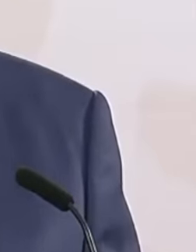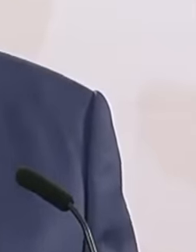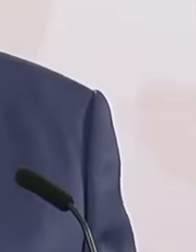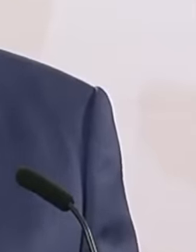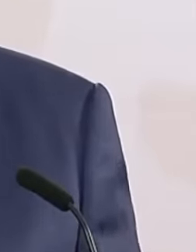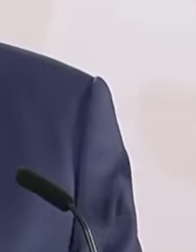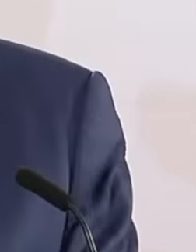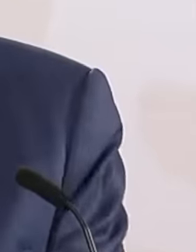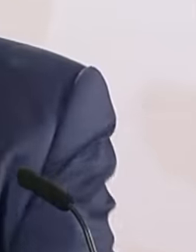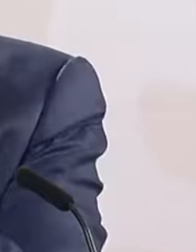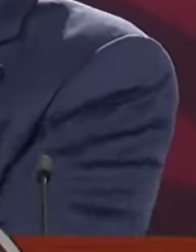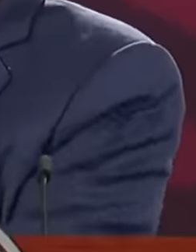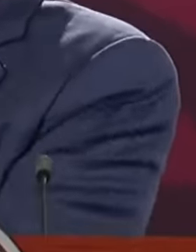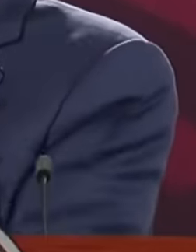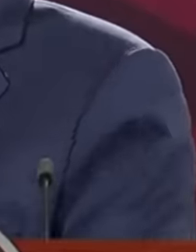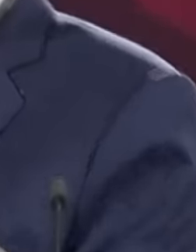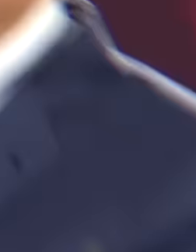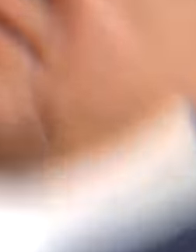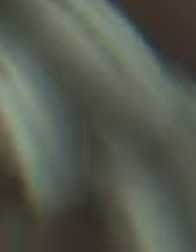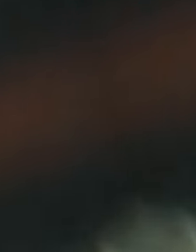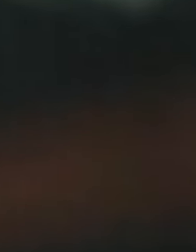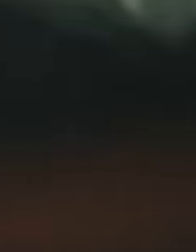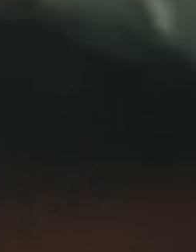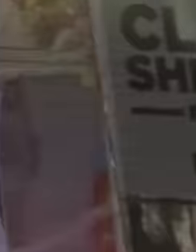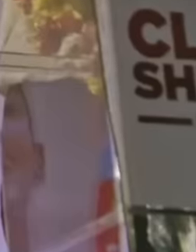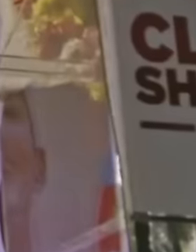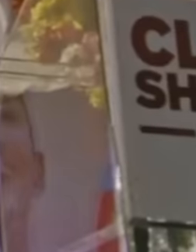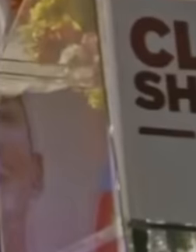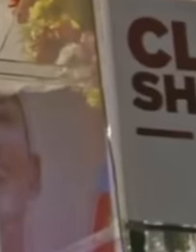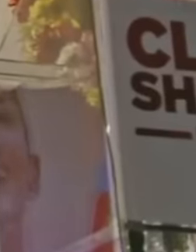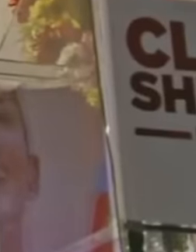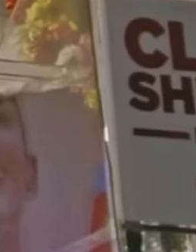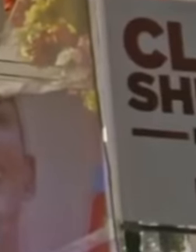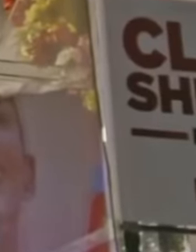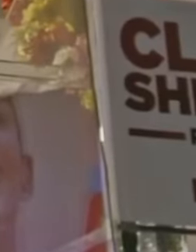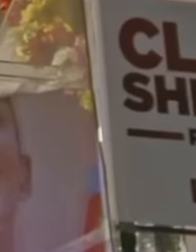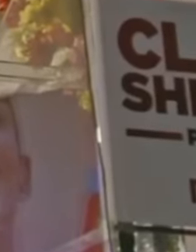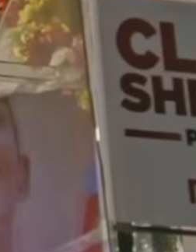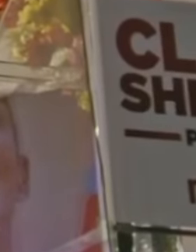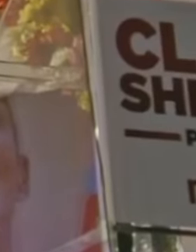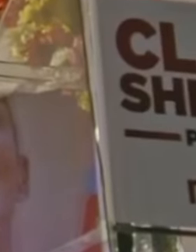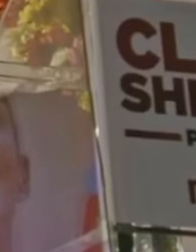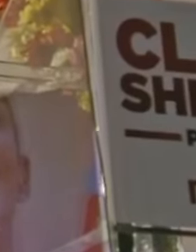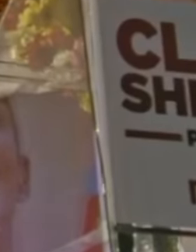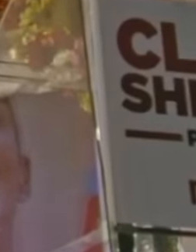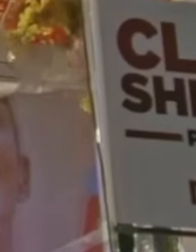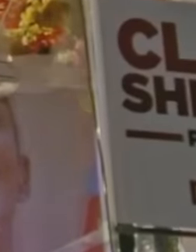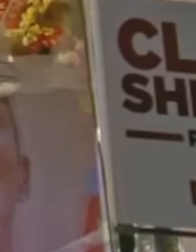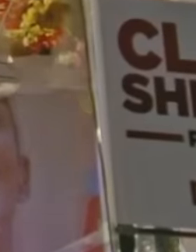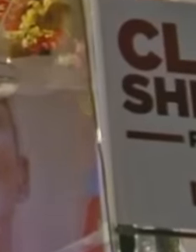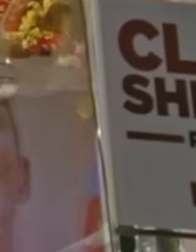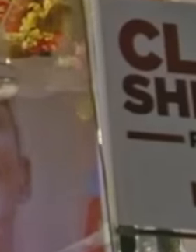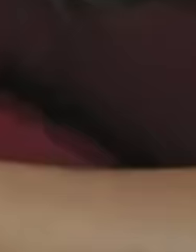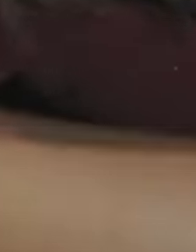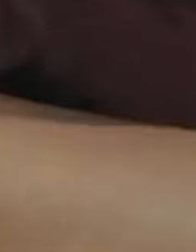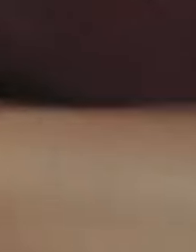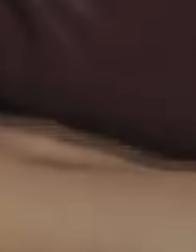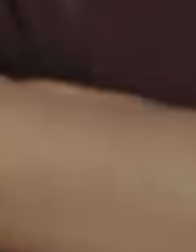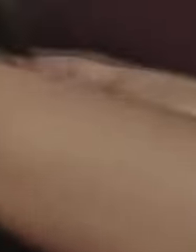to obtain this data, even Dr. Claudia Sham obtained more votes than the president himself